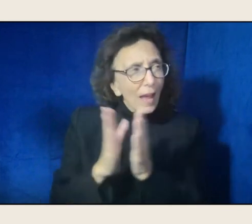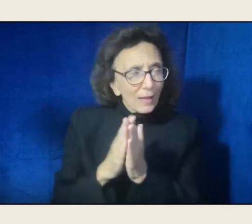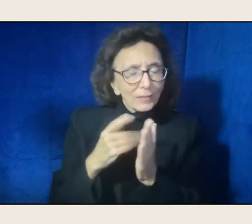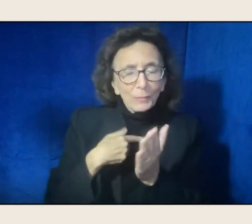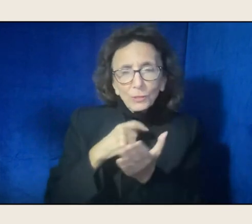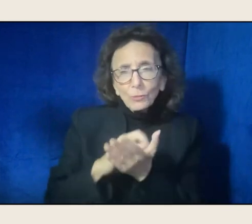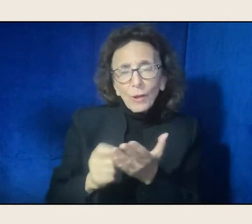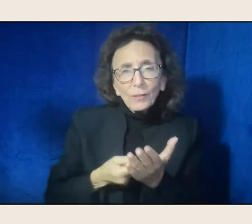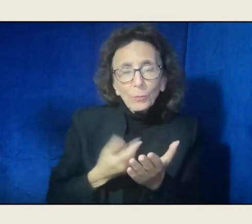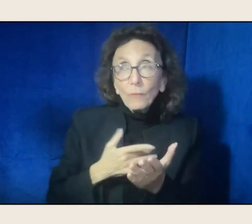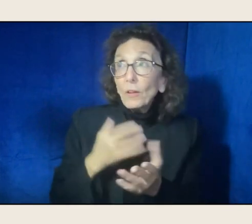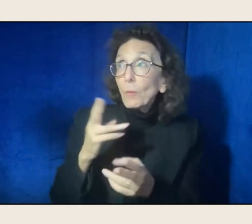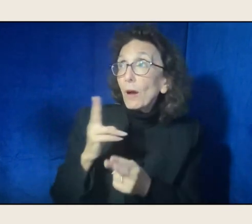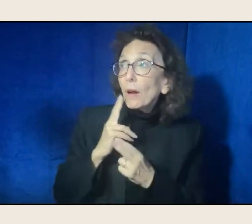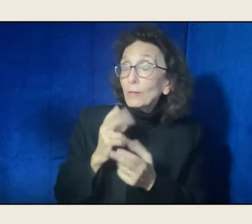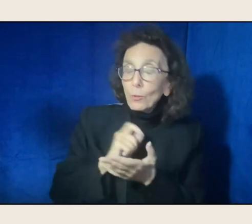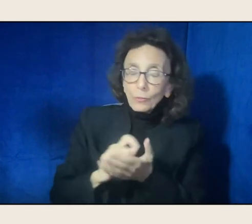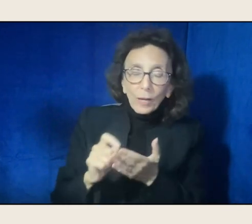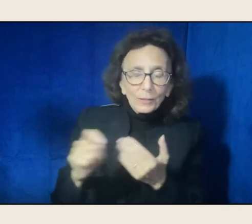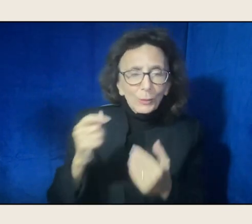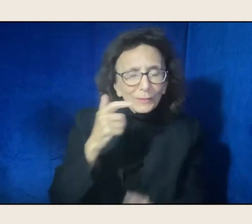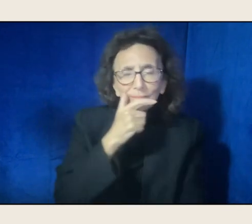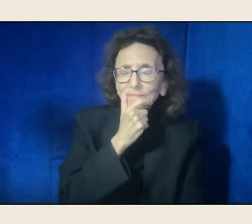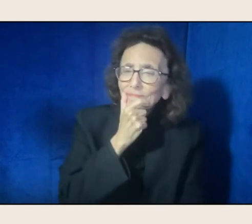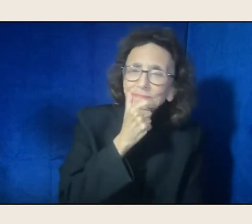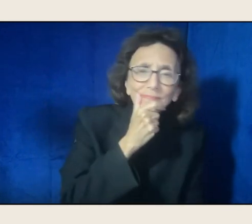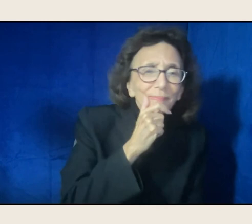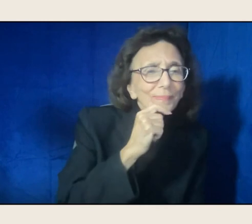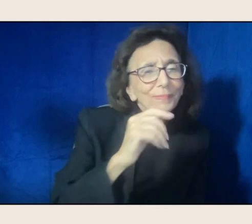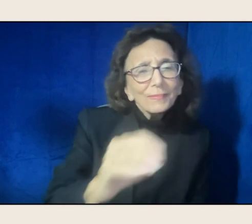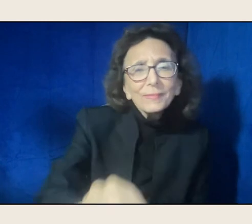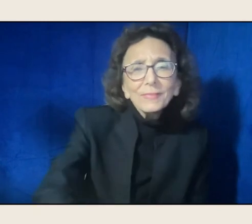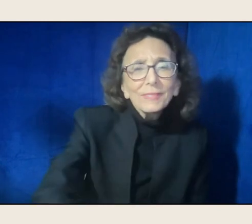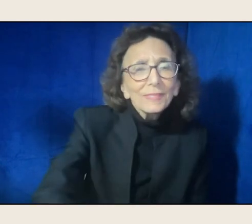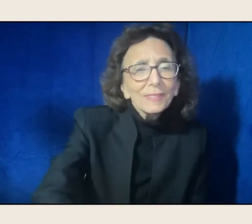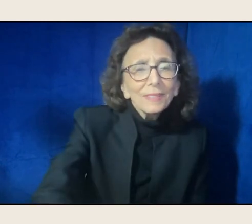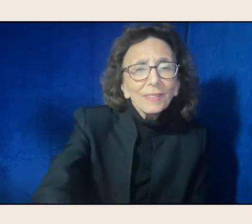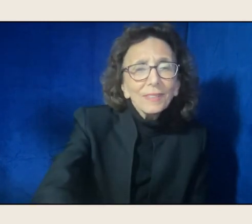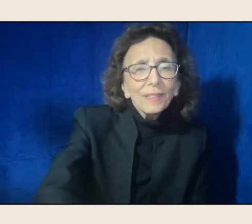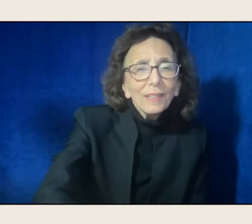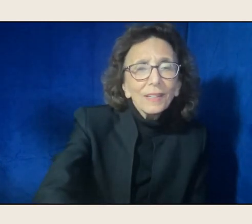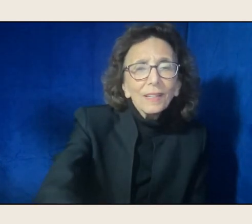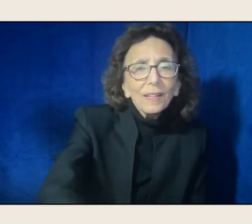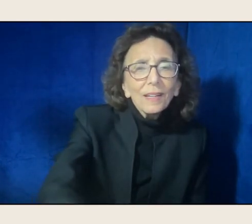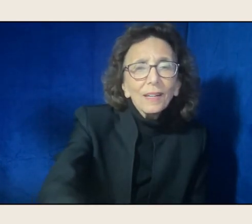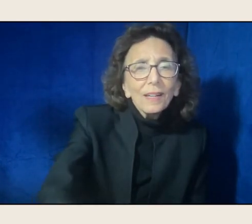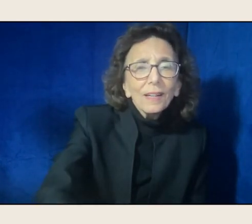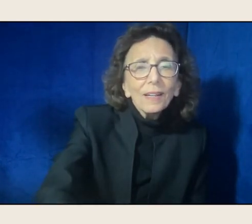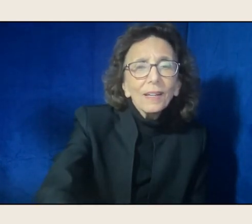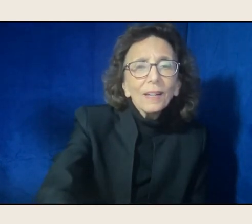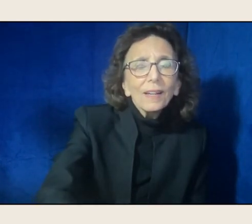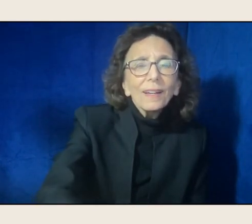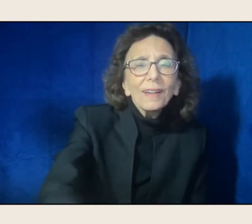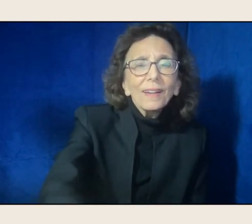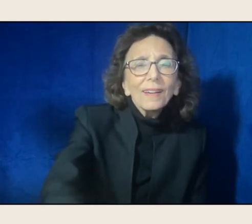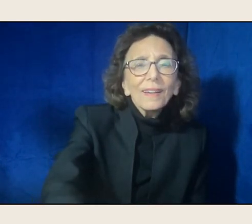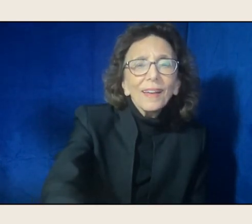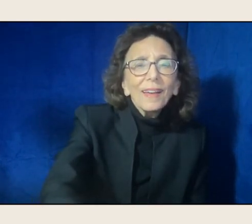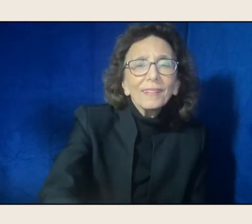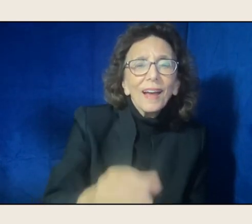and I was looking around, and then I wrote this one, but I realized it was, I was thinking about death.